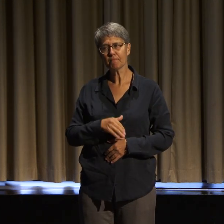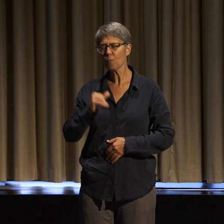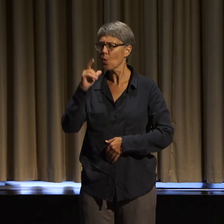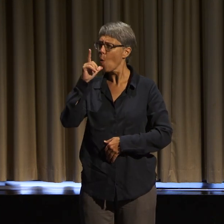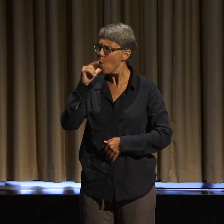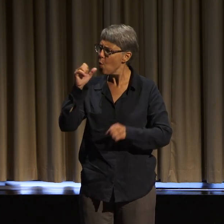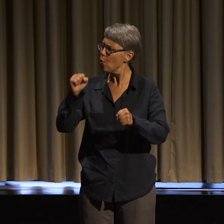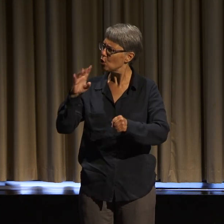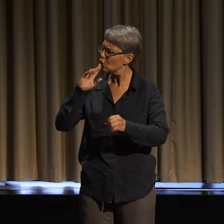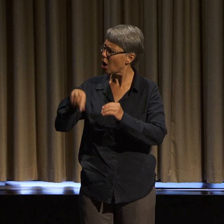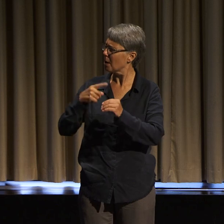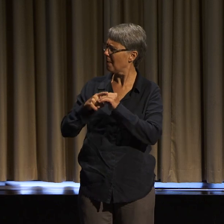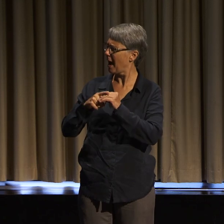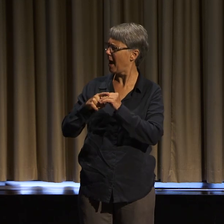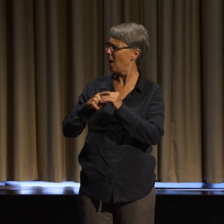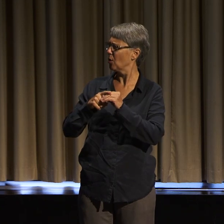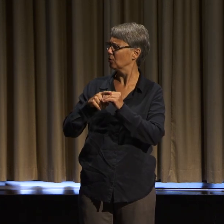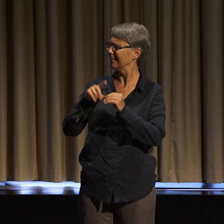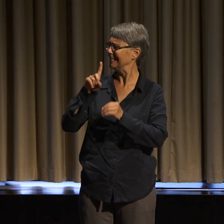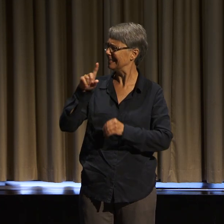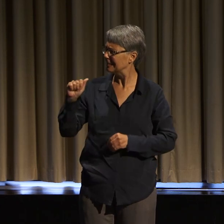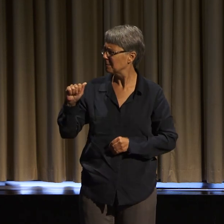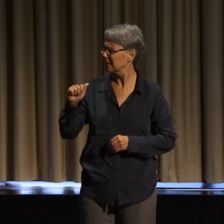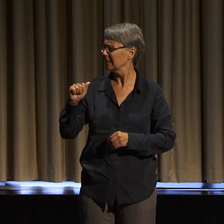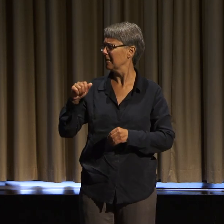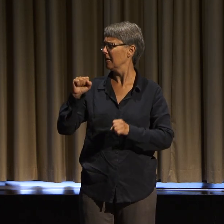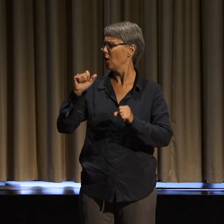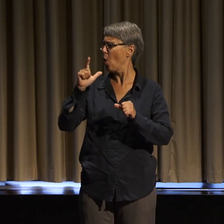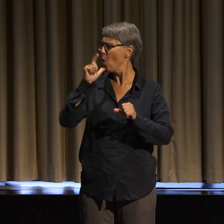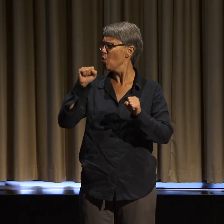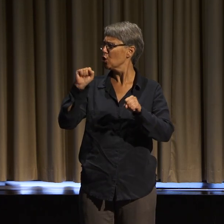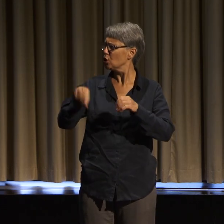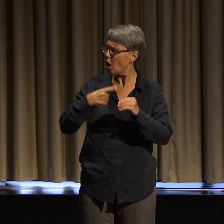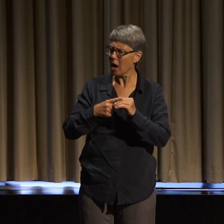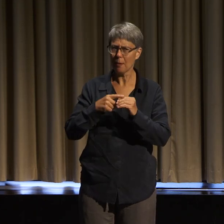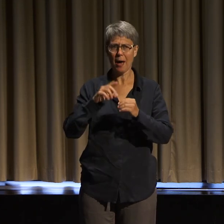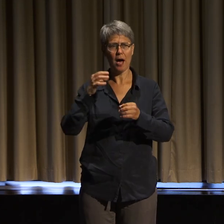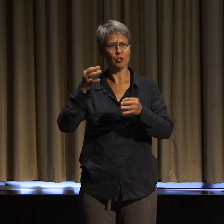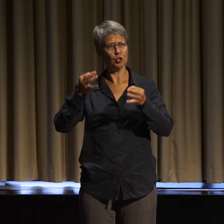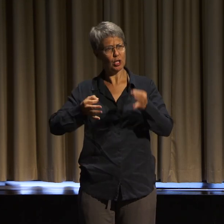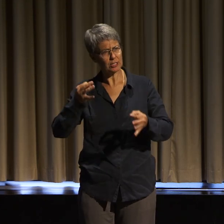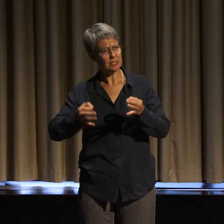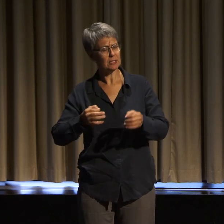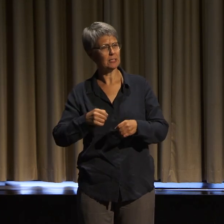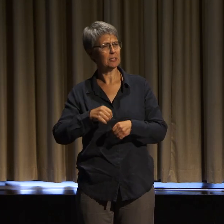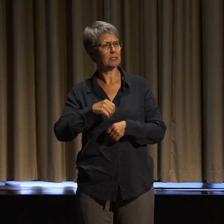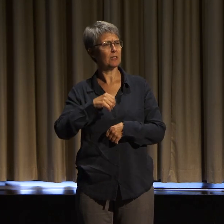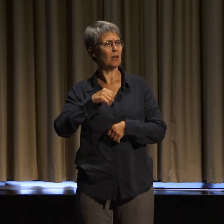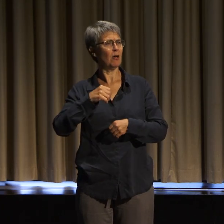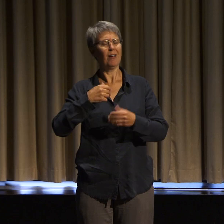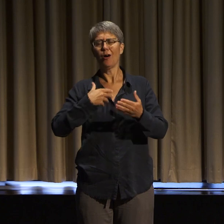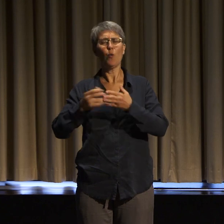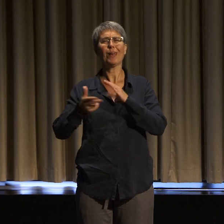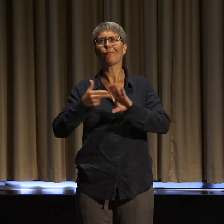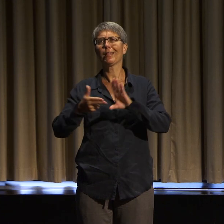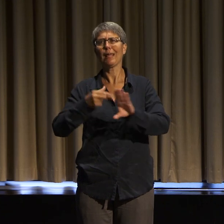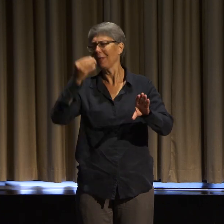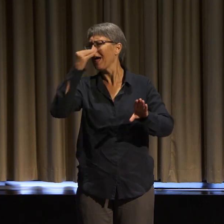to be able to hold what we now call disability justice. And whatever it gets called in the future, I'm really excited for all the people